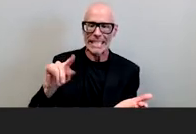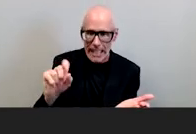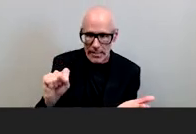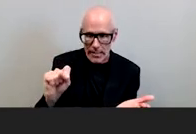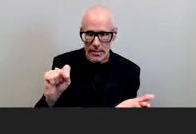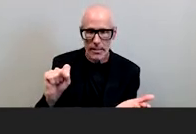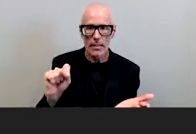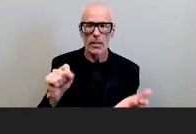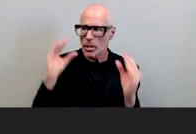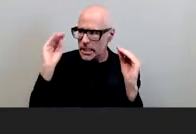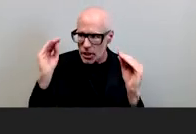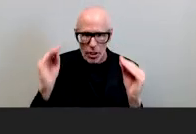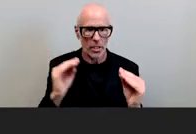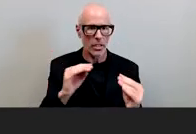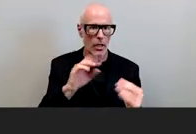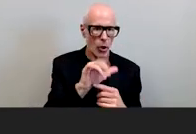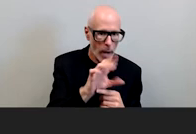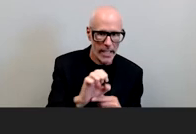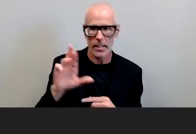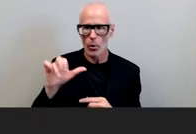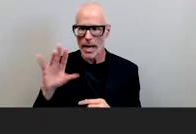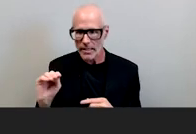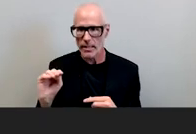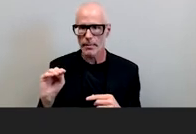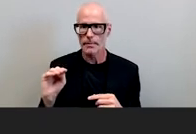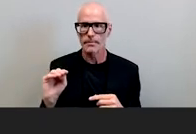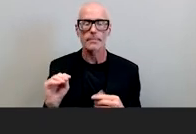racism are occurring then department chairs have to hold their faculty colleagues accountable